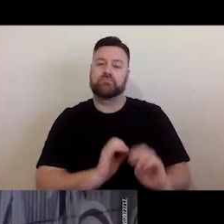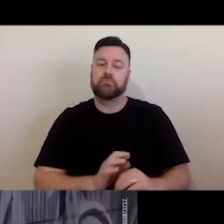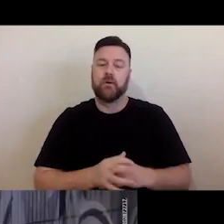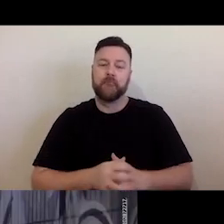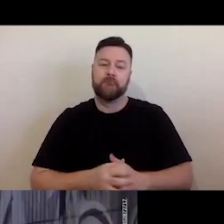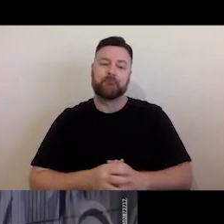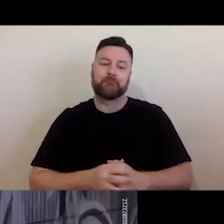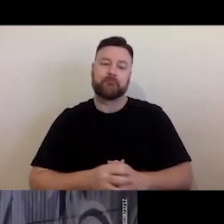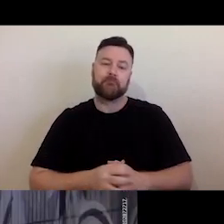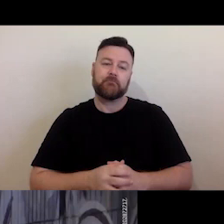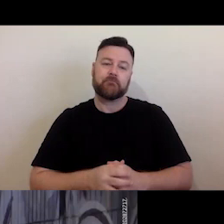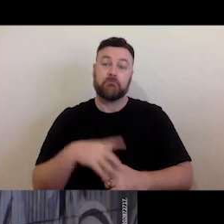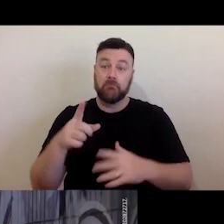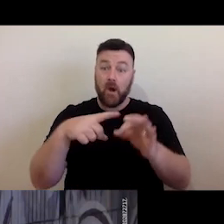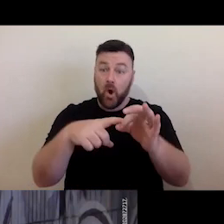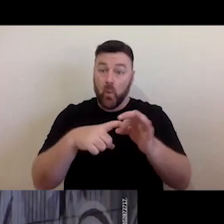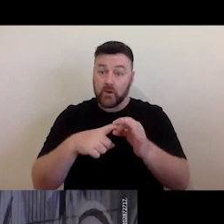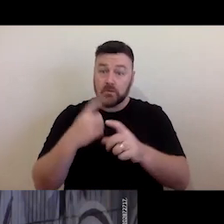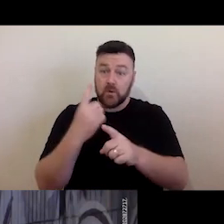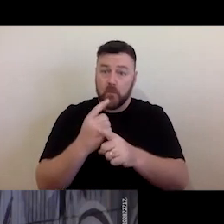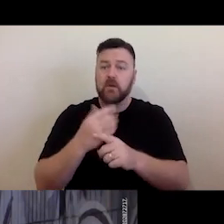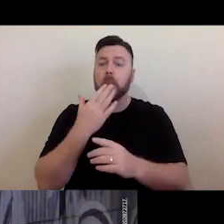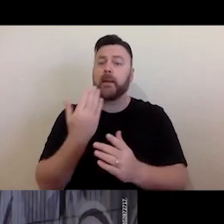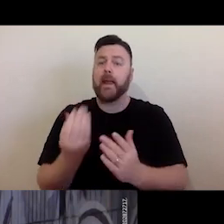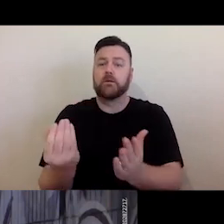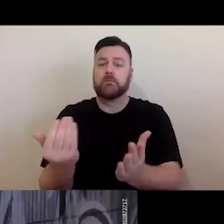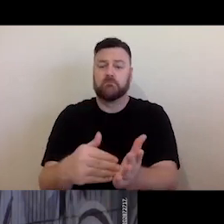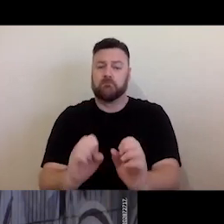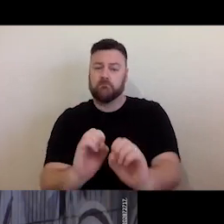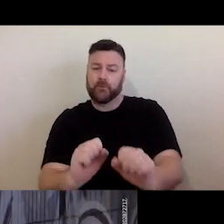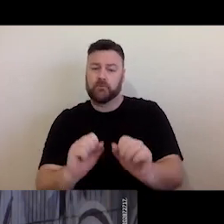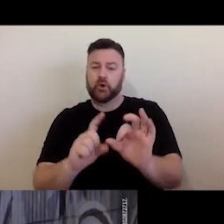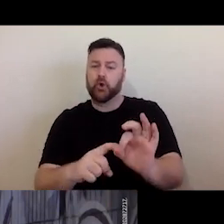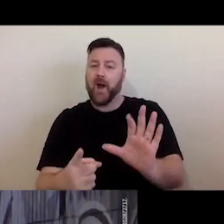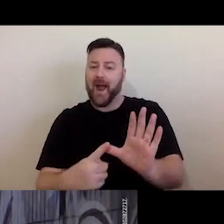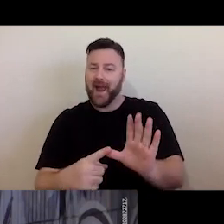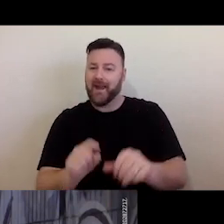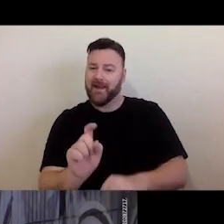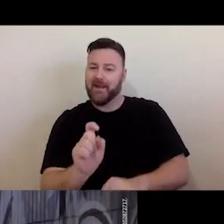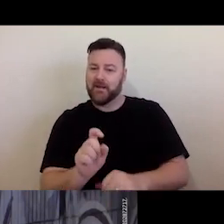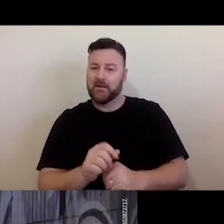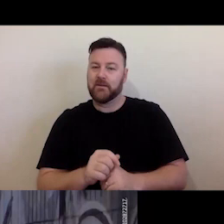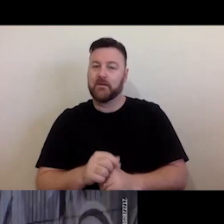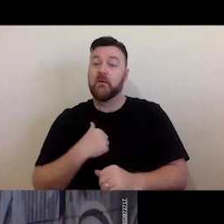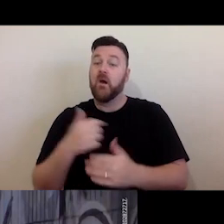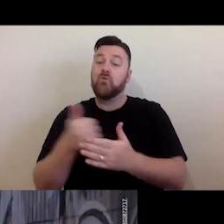have any questions or comments, feel free to add them to the chat or use the Q+A tool. Usually, I take questions during a session, but that